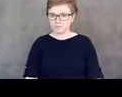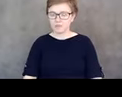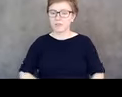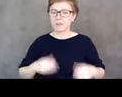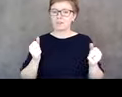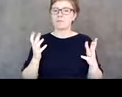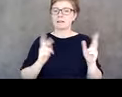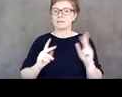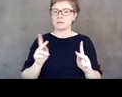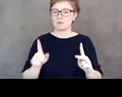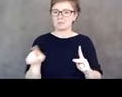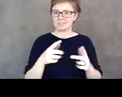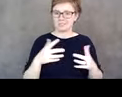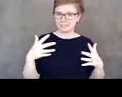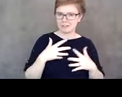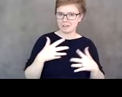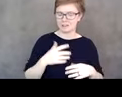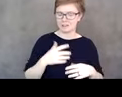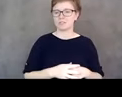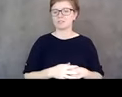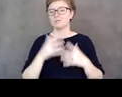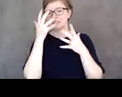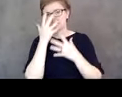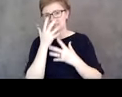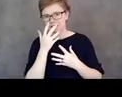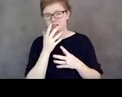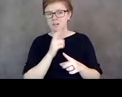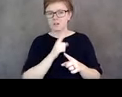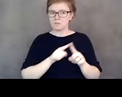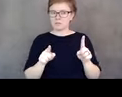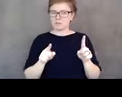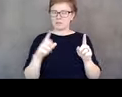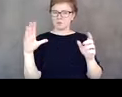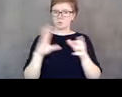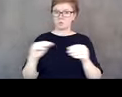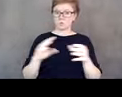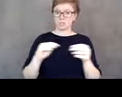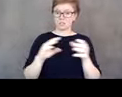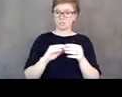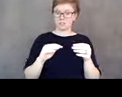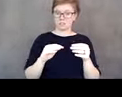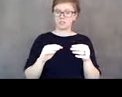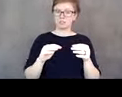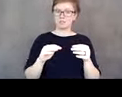but we were able to use these type of stories that I just told you. If you would like to hear more